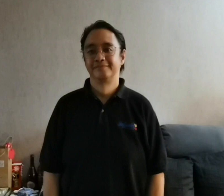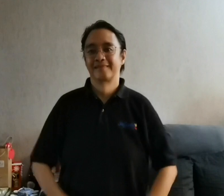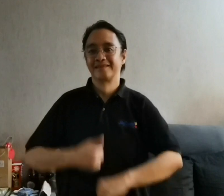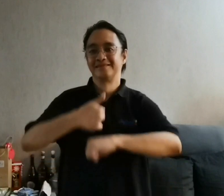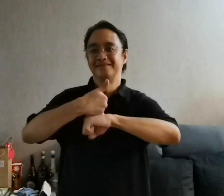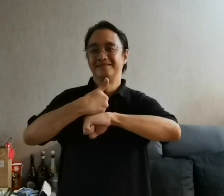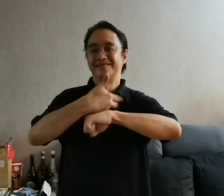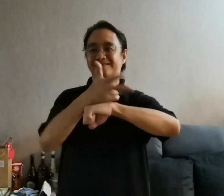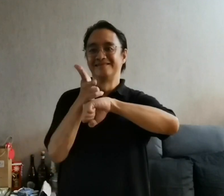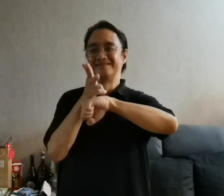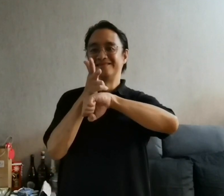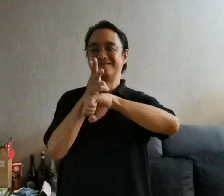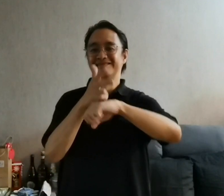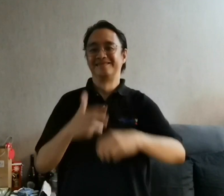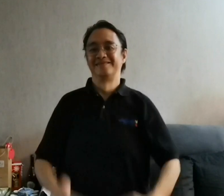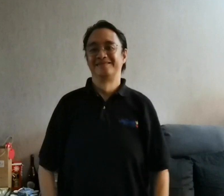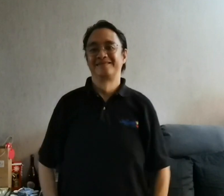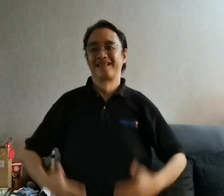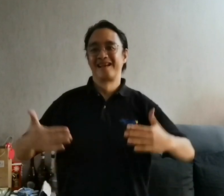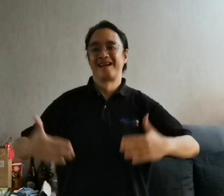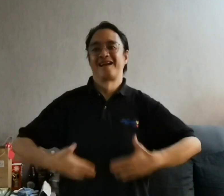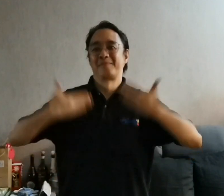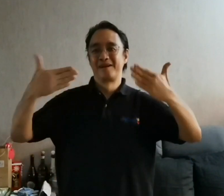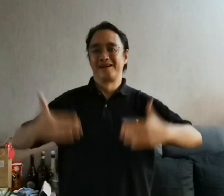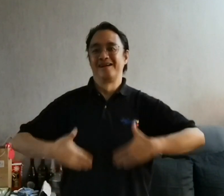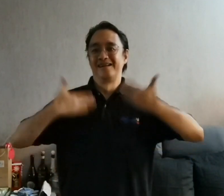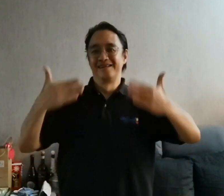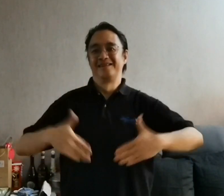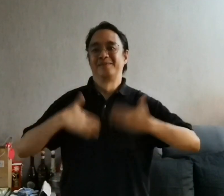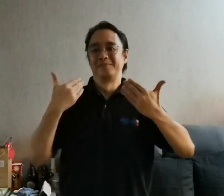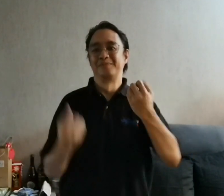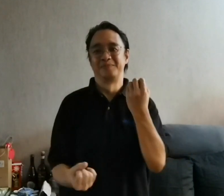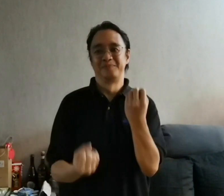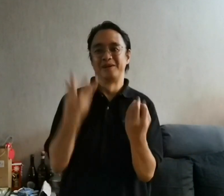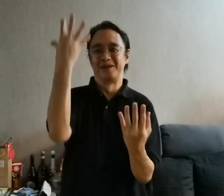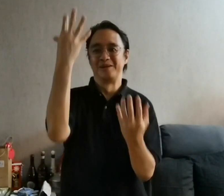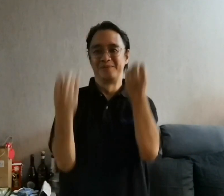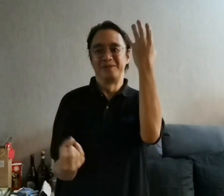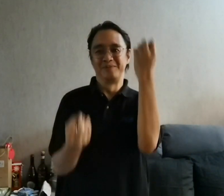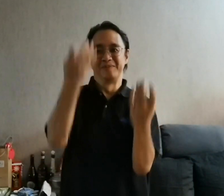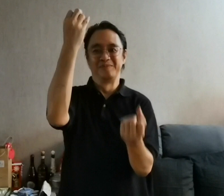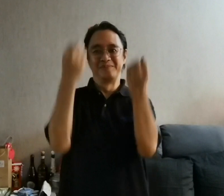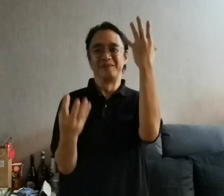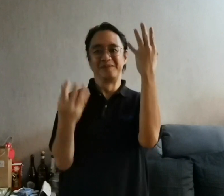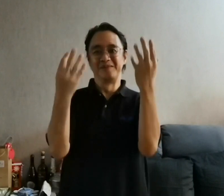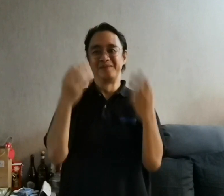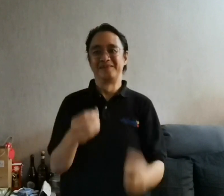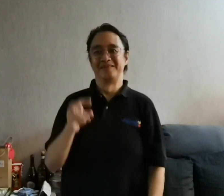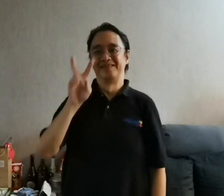JaySunico Productions Happy New Year